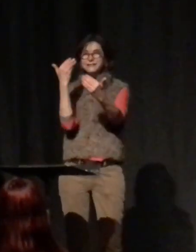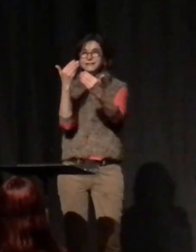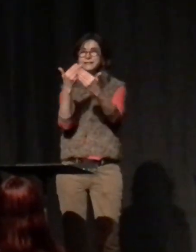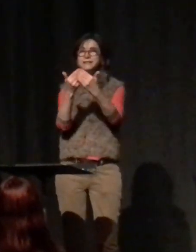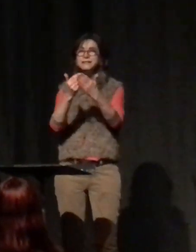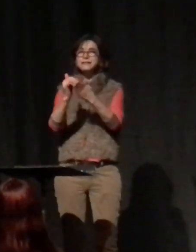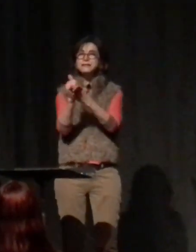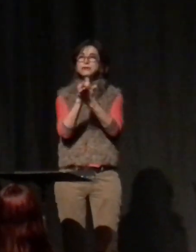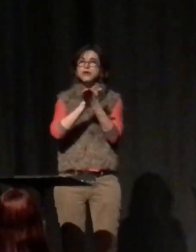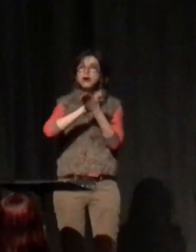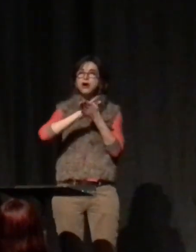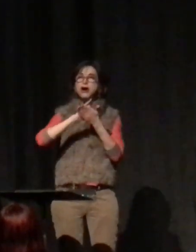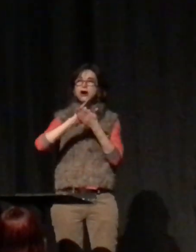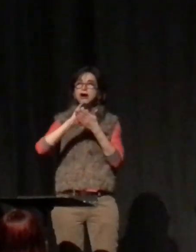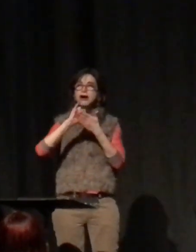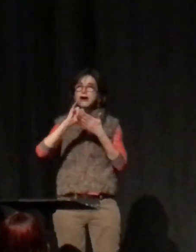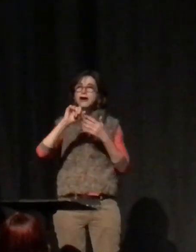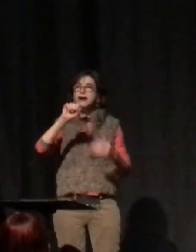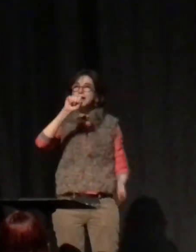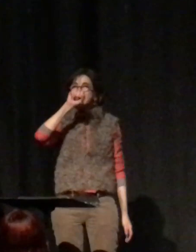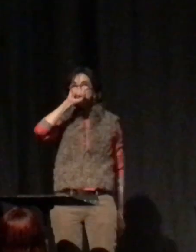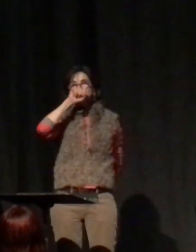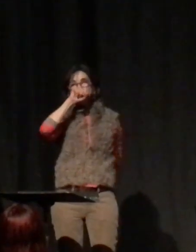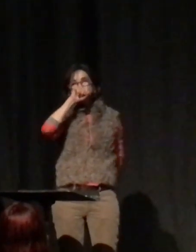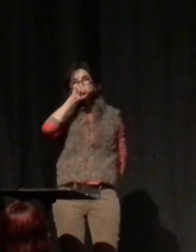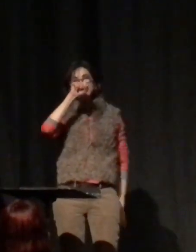I'm in a New York state of mind